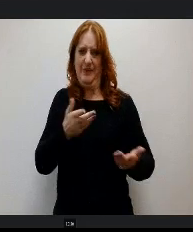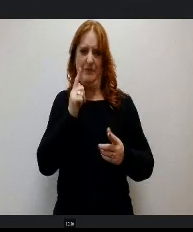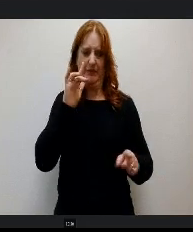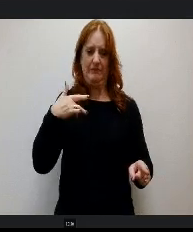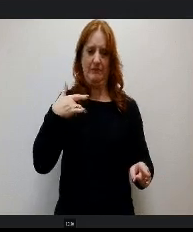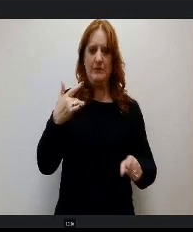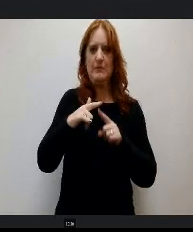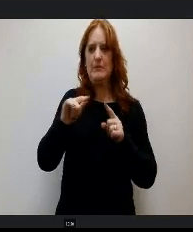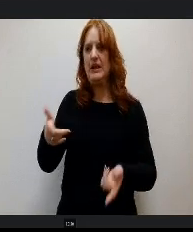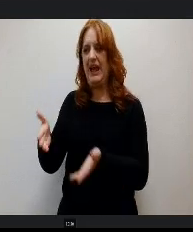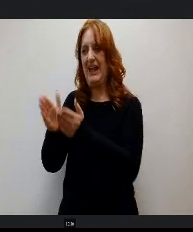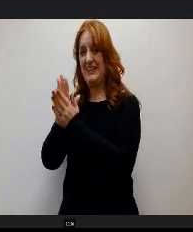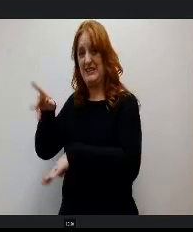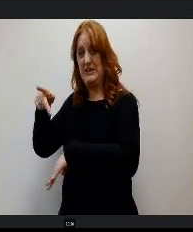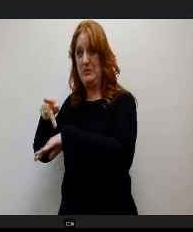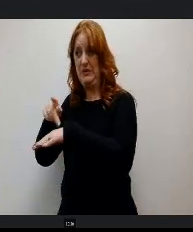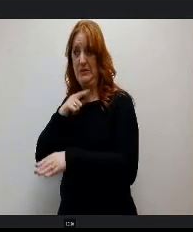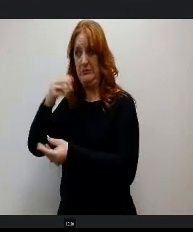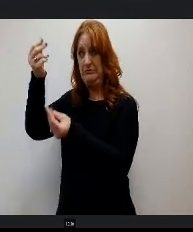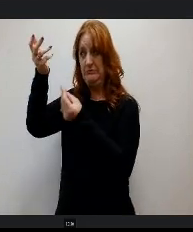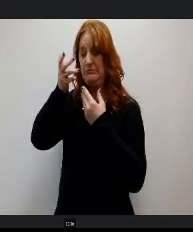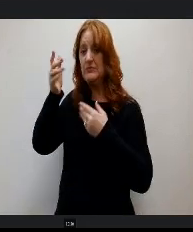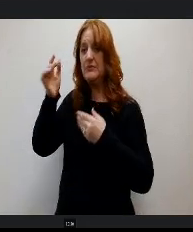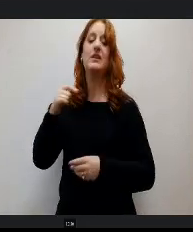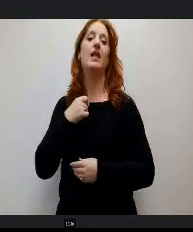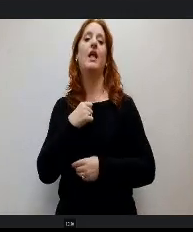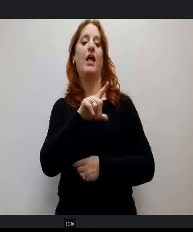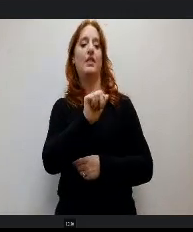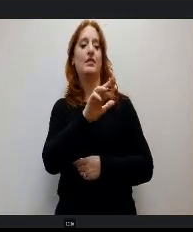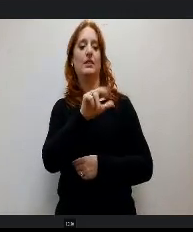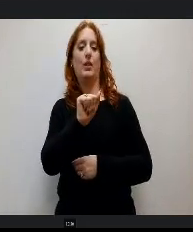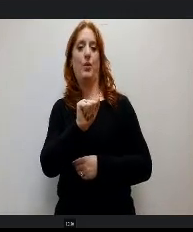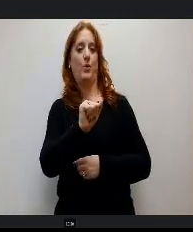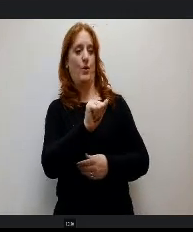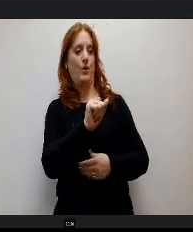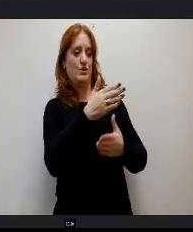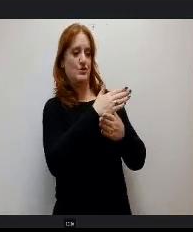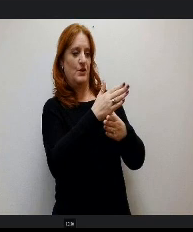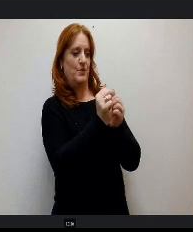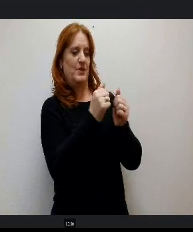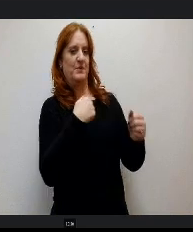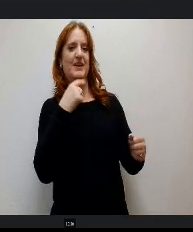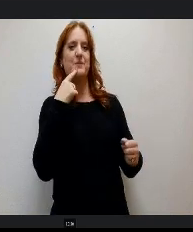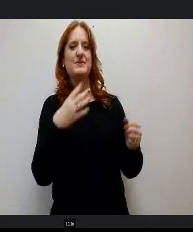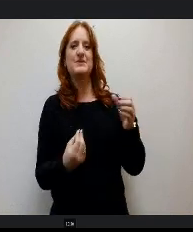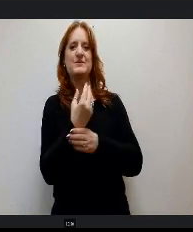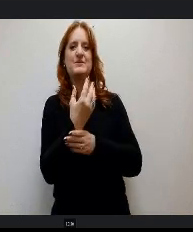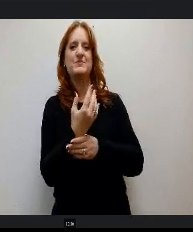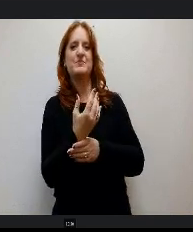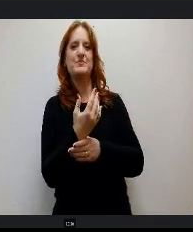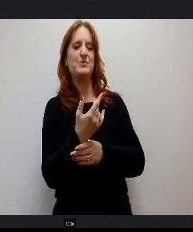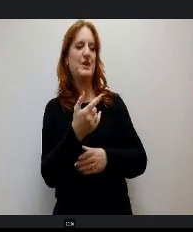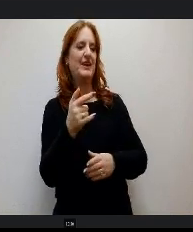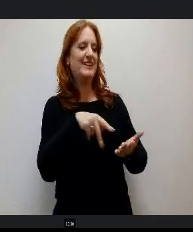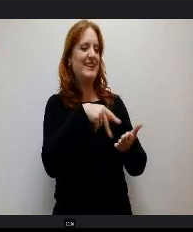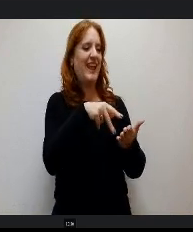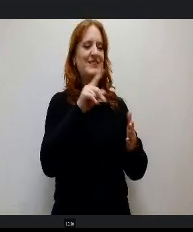t me know and this. Laura shared this with me. It was a photo from their spring dance and basketball raffle. She